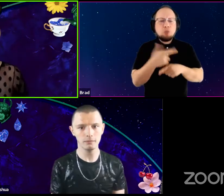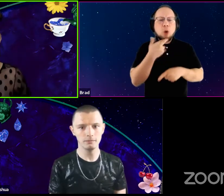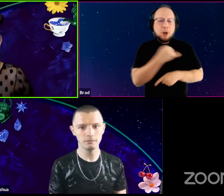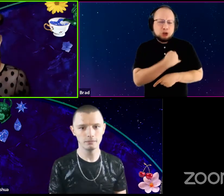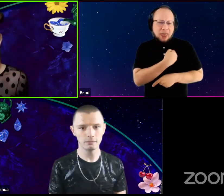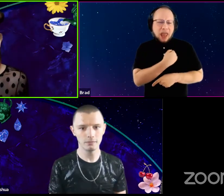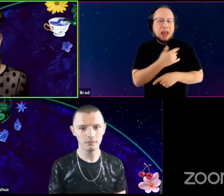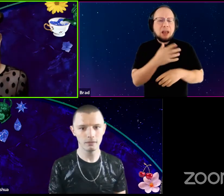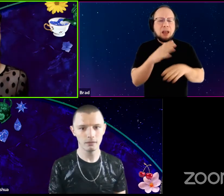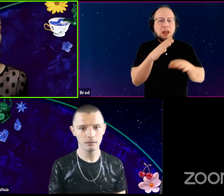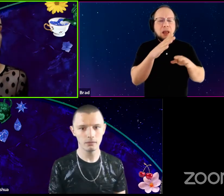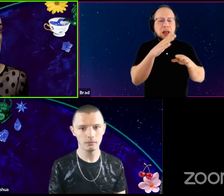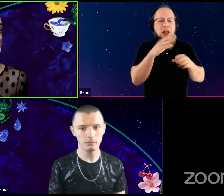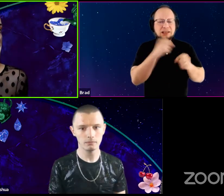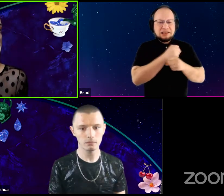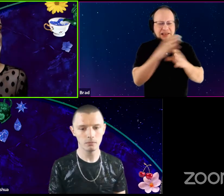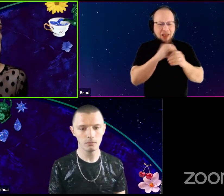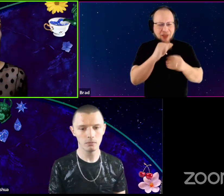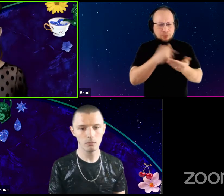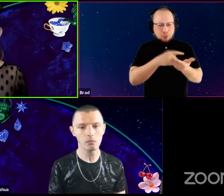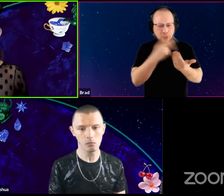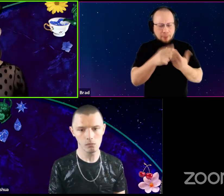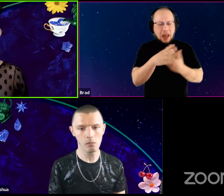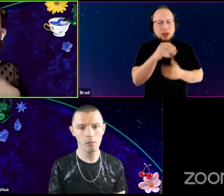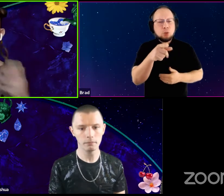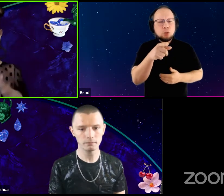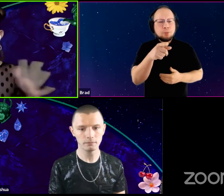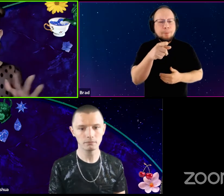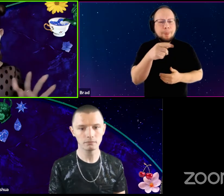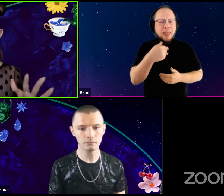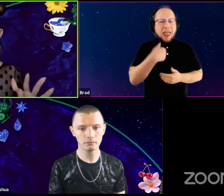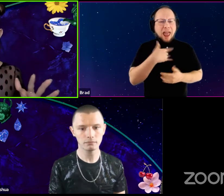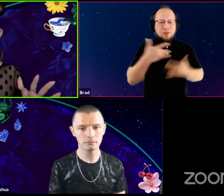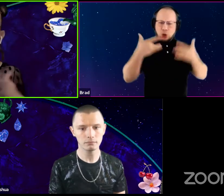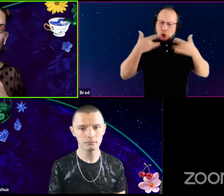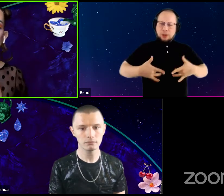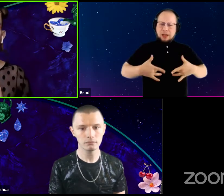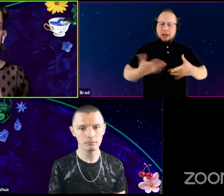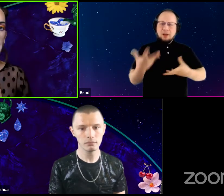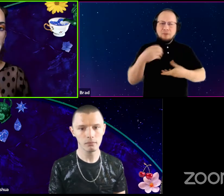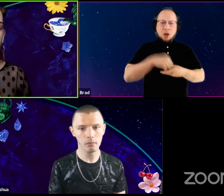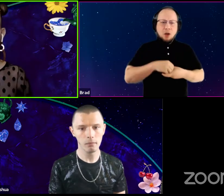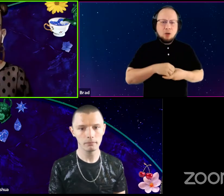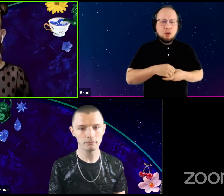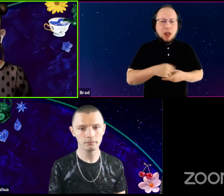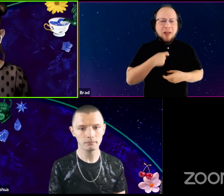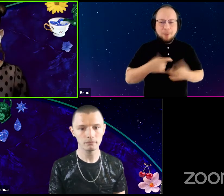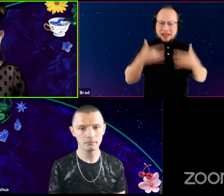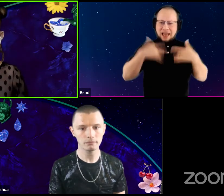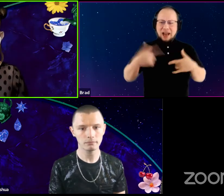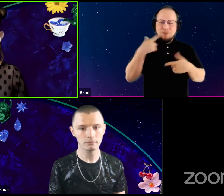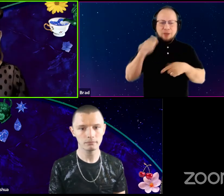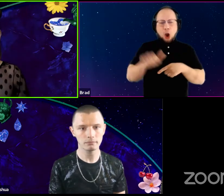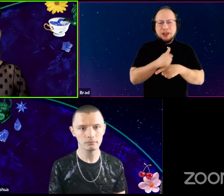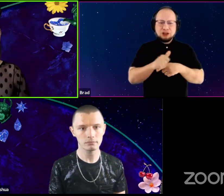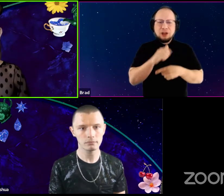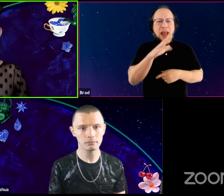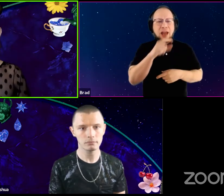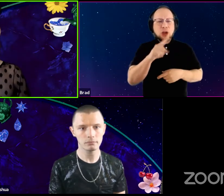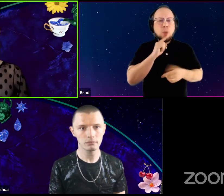um, and you, and there's like nudity involved or like, oh, I have to be naked for the audition. And you mentioned something that makes it seem